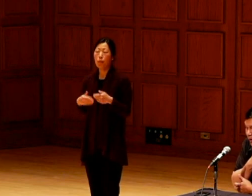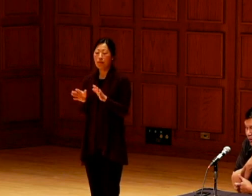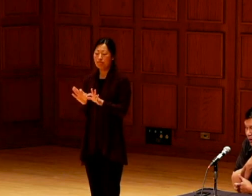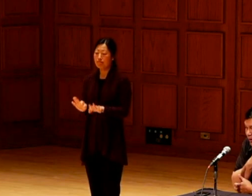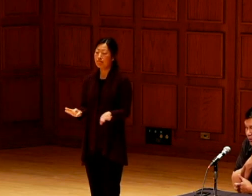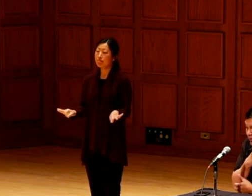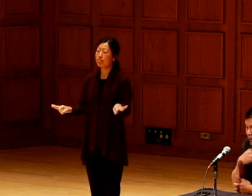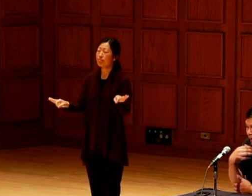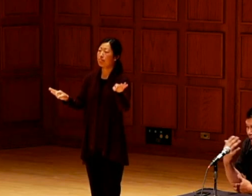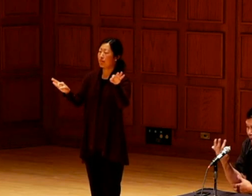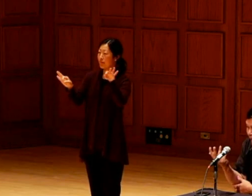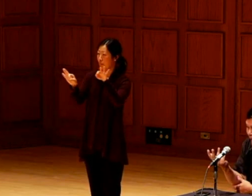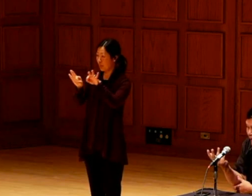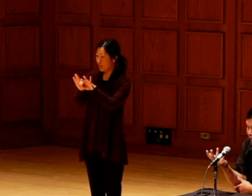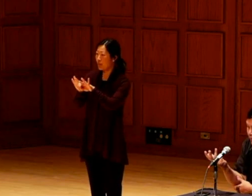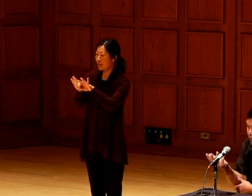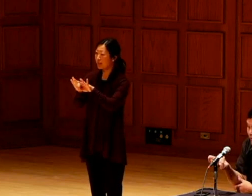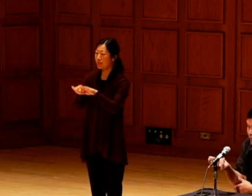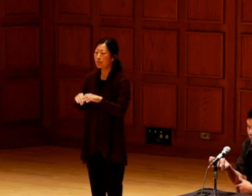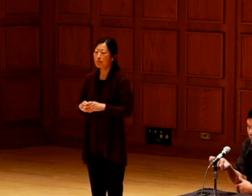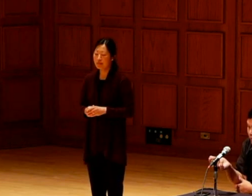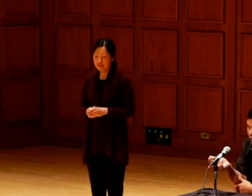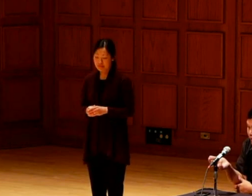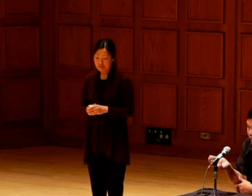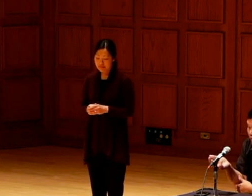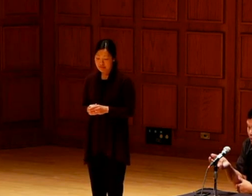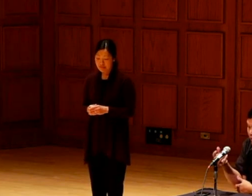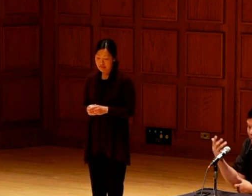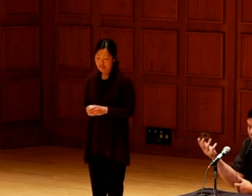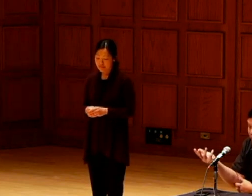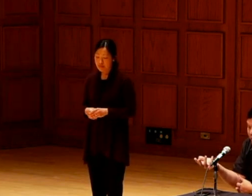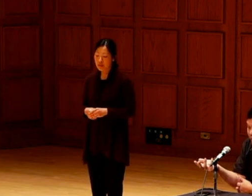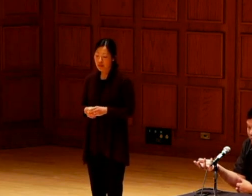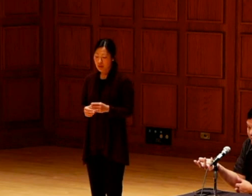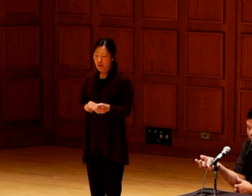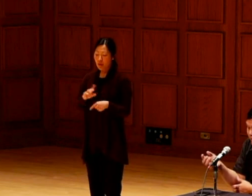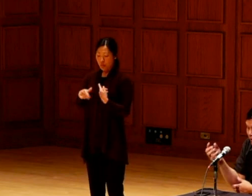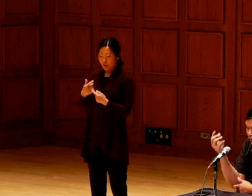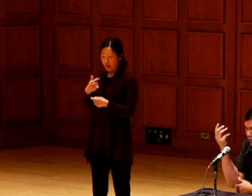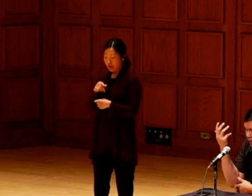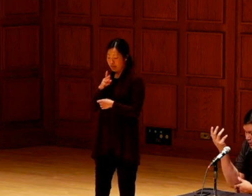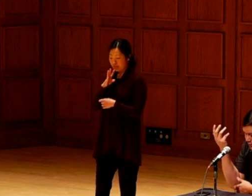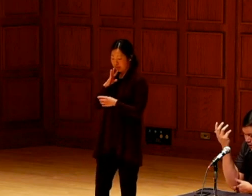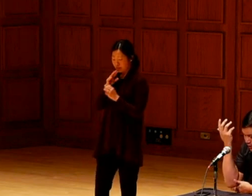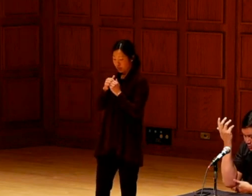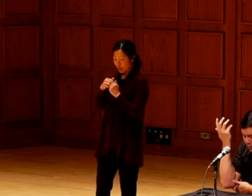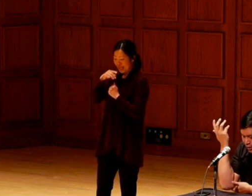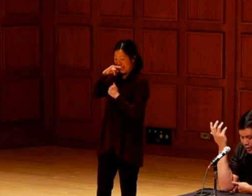That to me is really important. And the piece about, you know, when I speak to kids and talk about